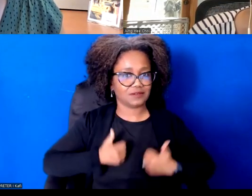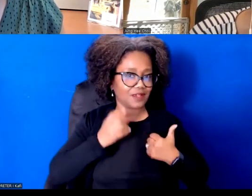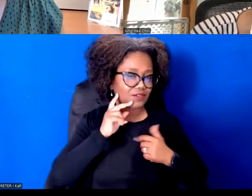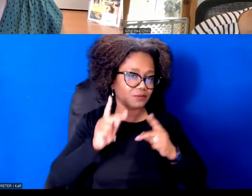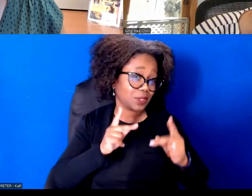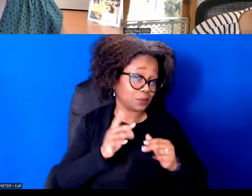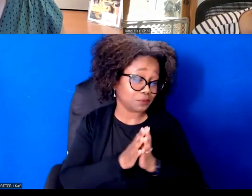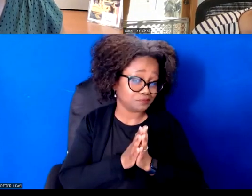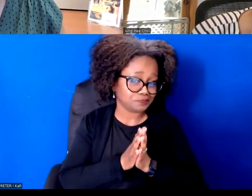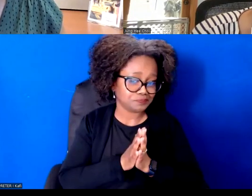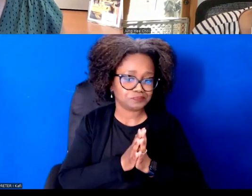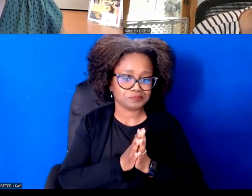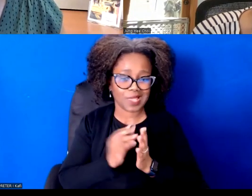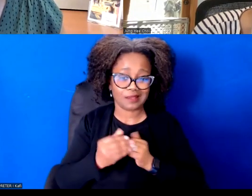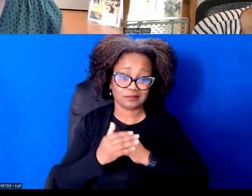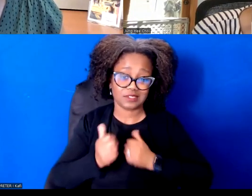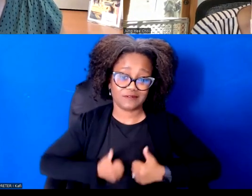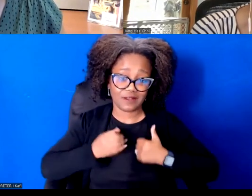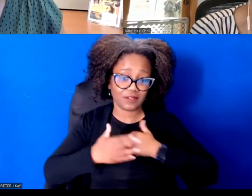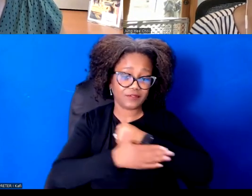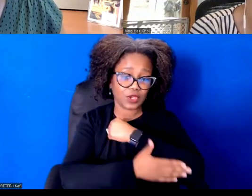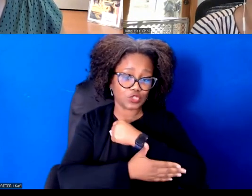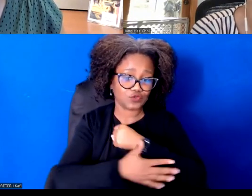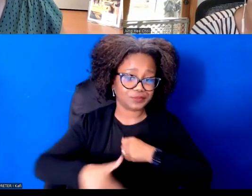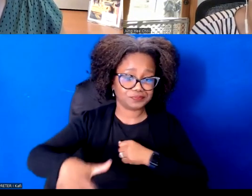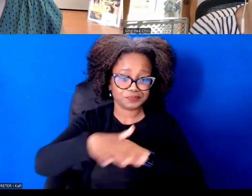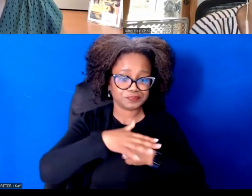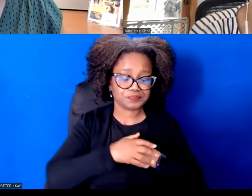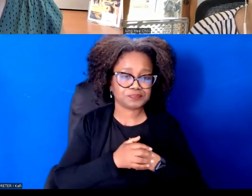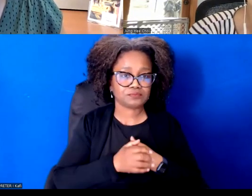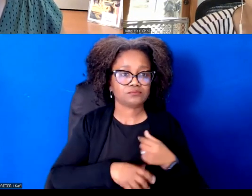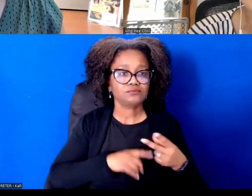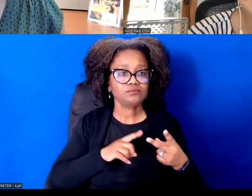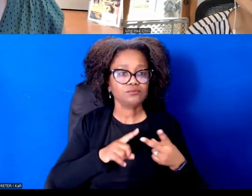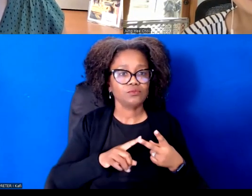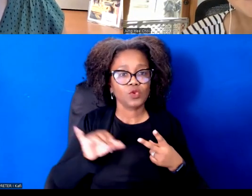The other thing is this the importance for us to double down on the organizing and the